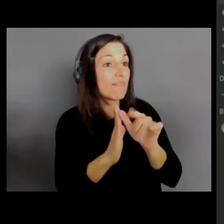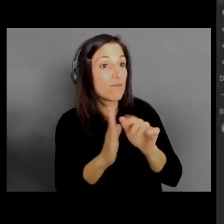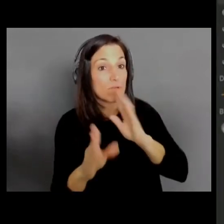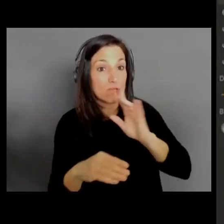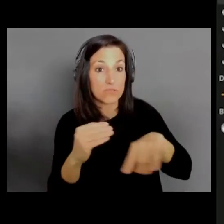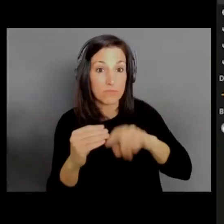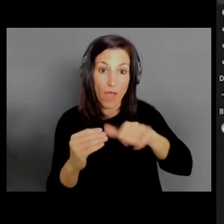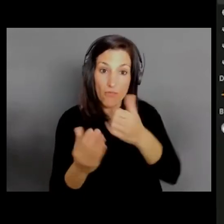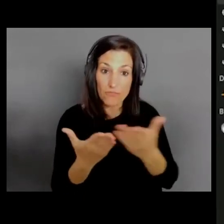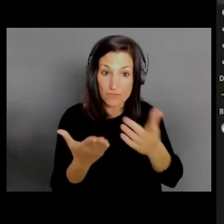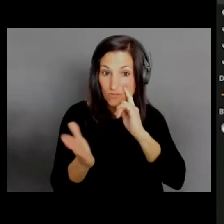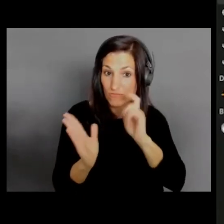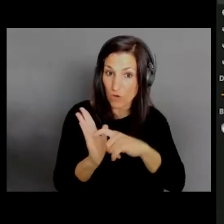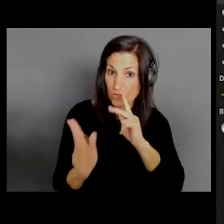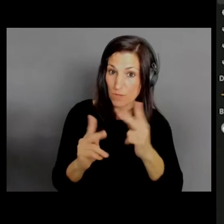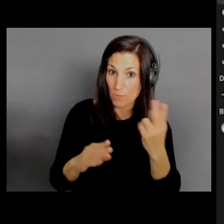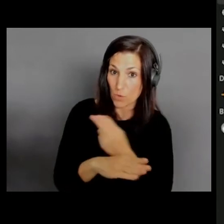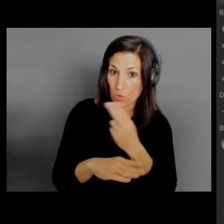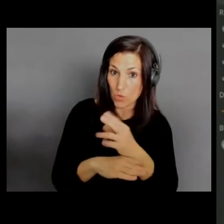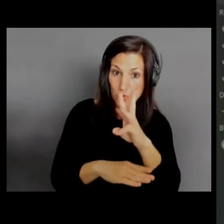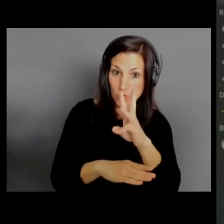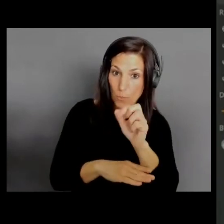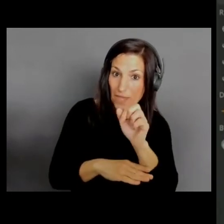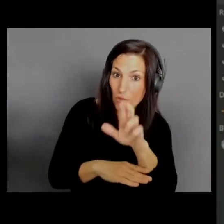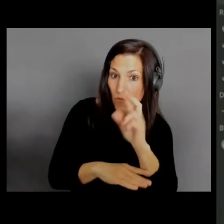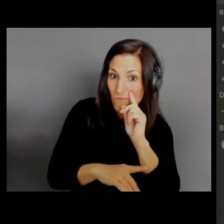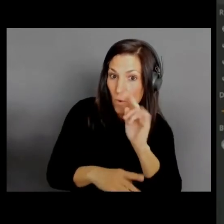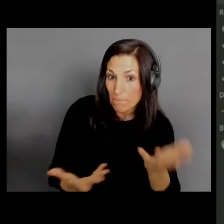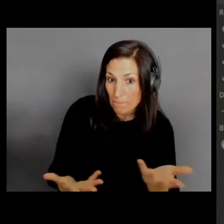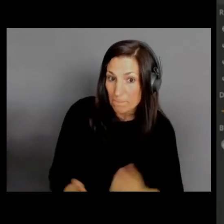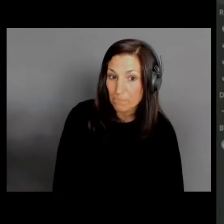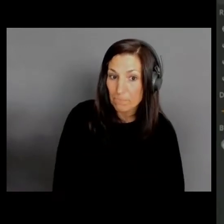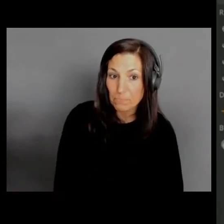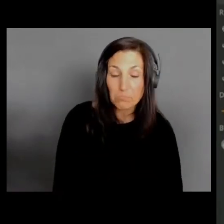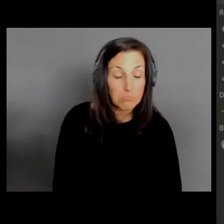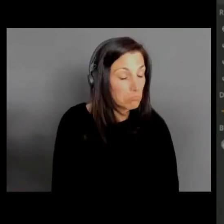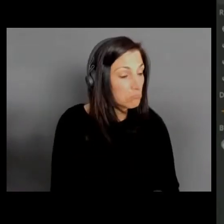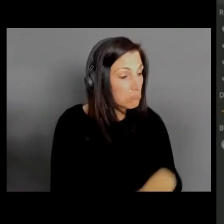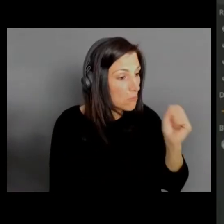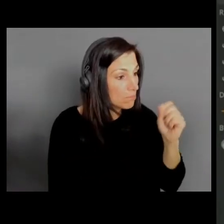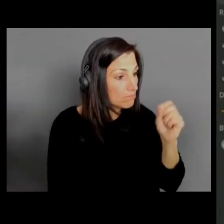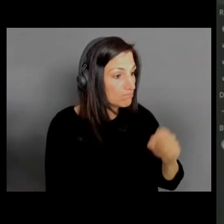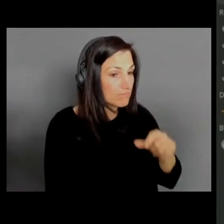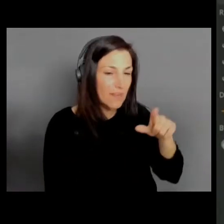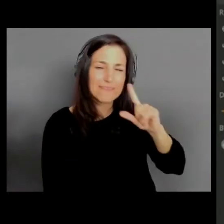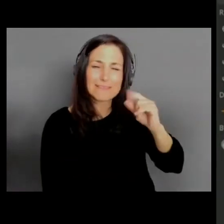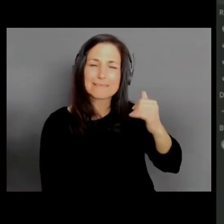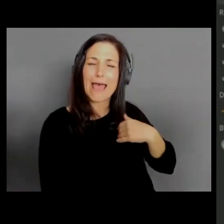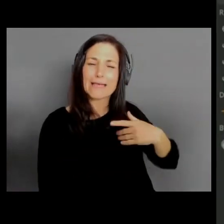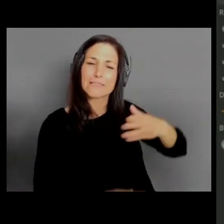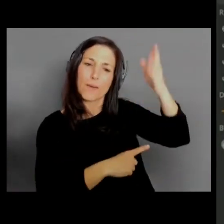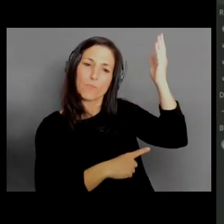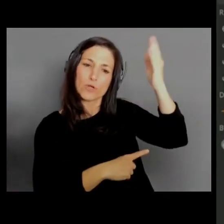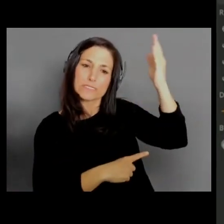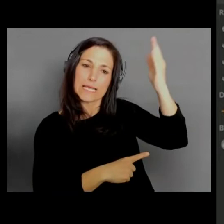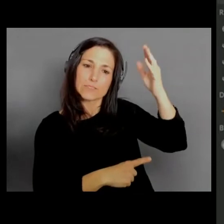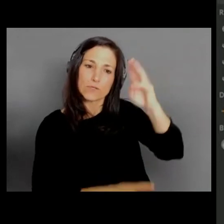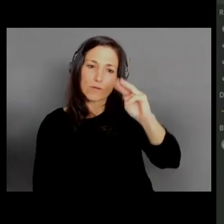[Joel] Sure, sure. This does have presenter mode, which you can see as being highlighted here. You can also see that again,